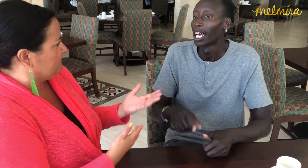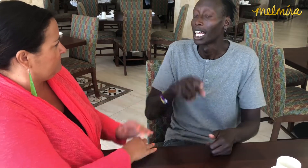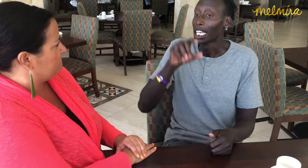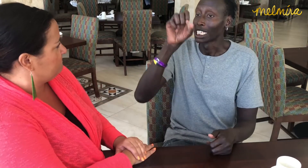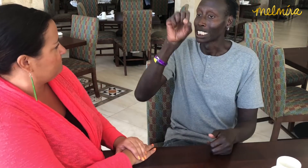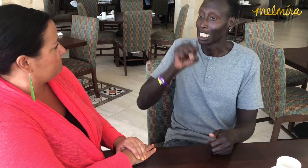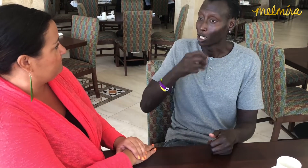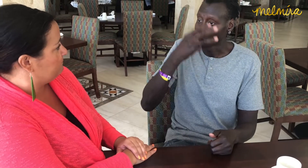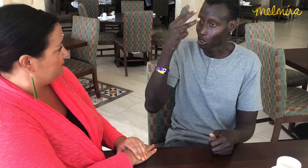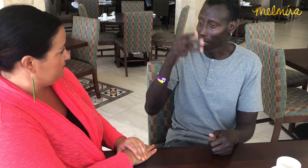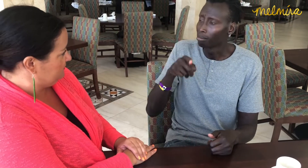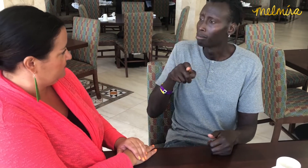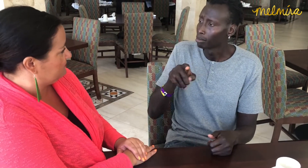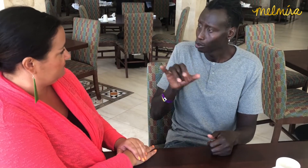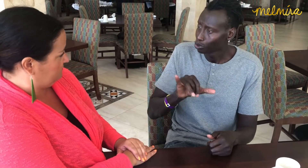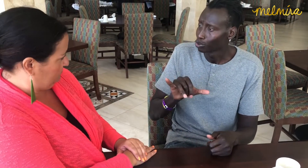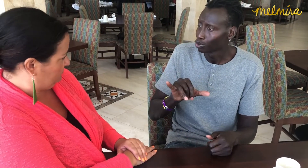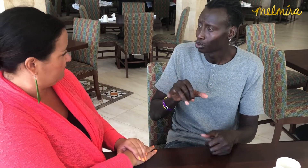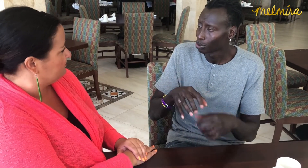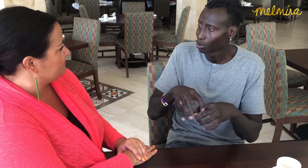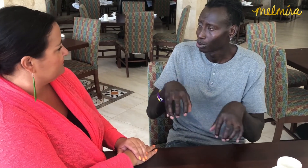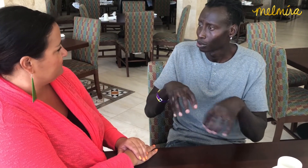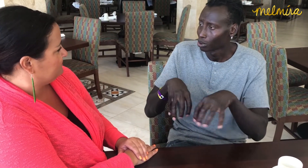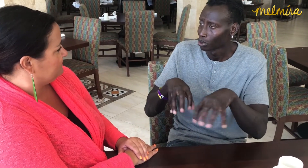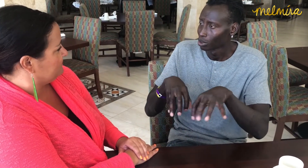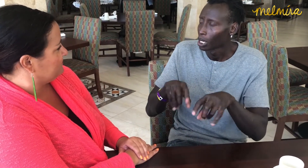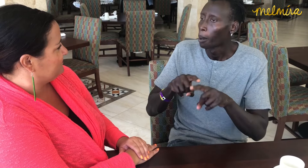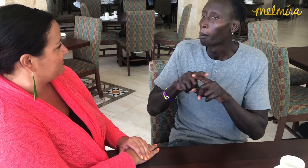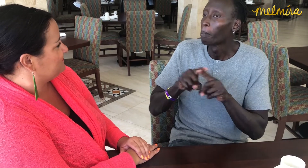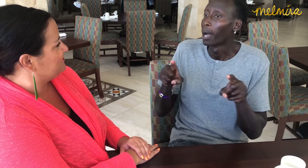South Sudan has its own divided society,